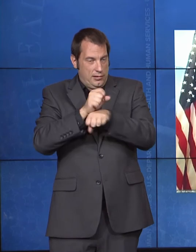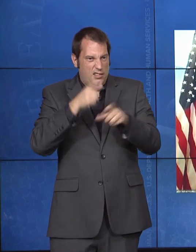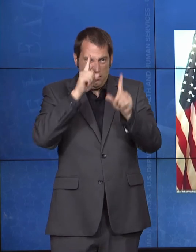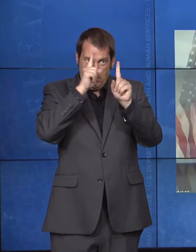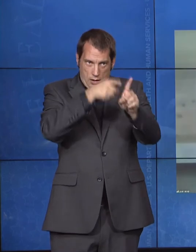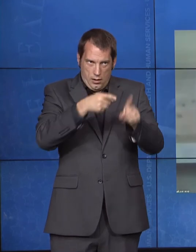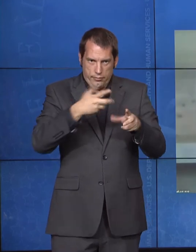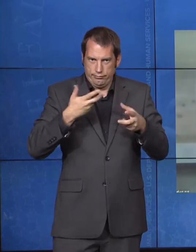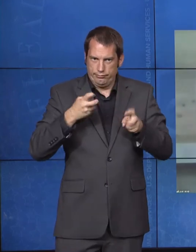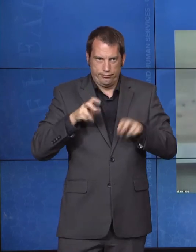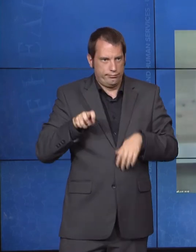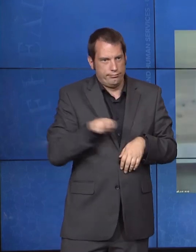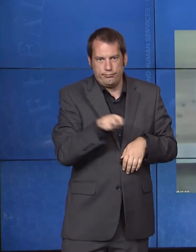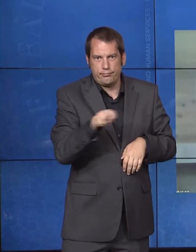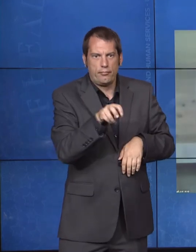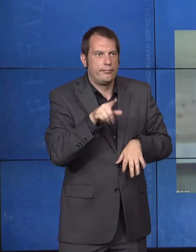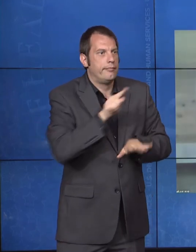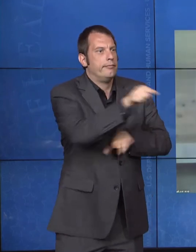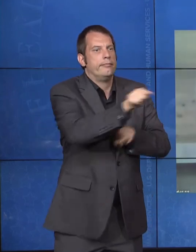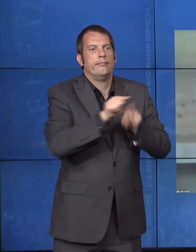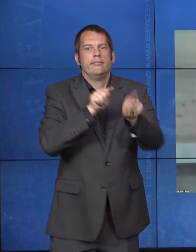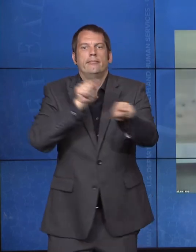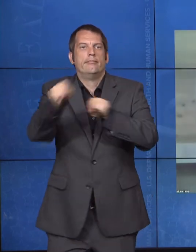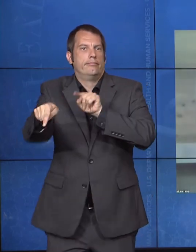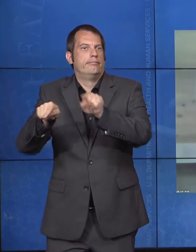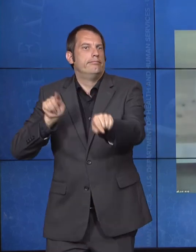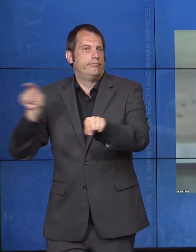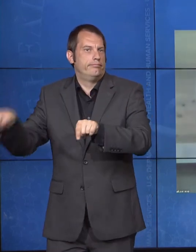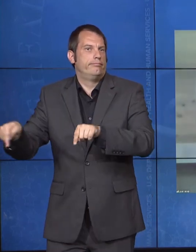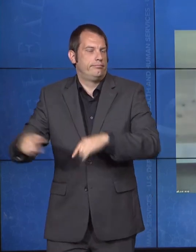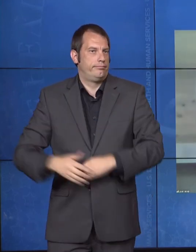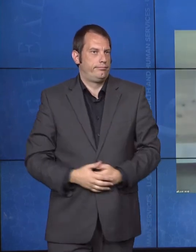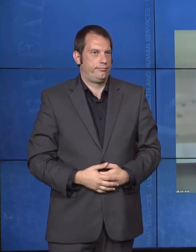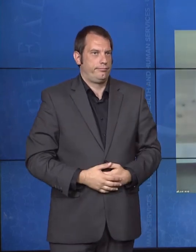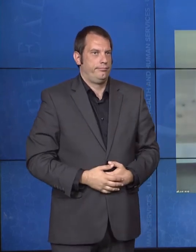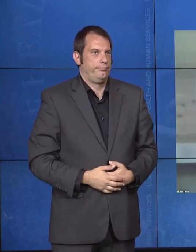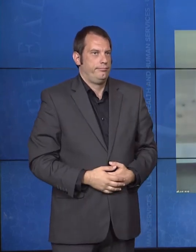Julie Hocker: Absolutely. And I know that we continue to address telehealth and telemedicine